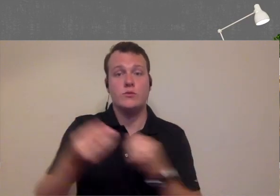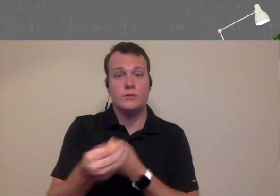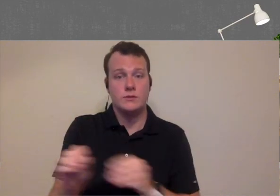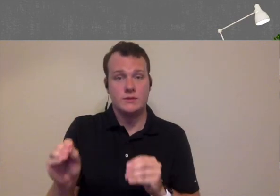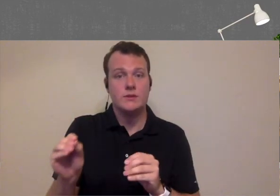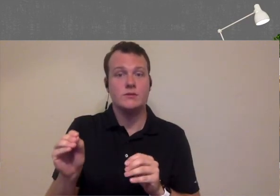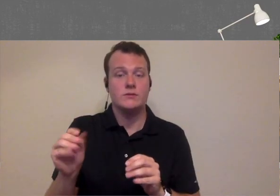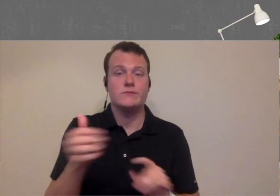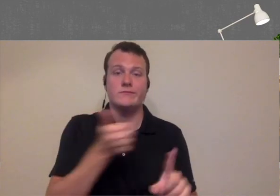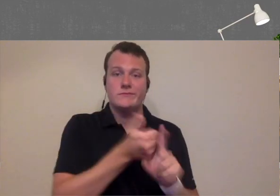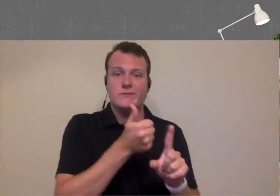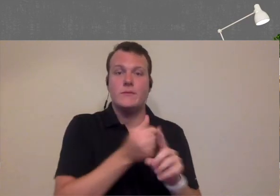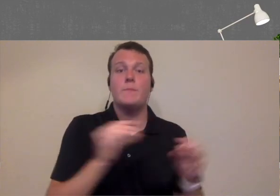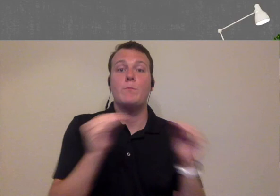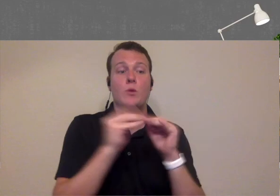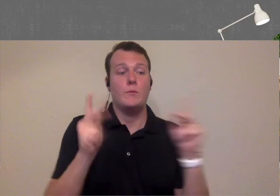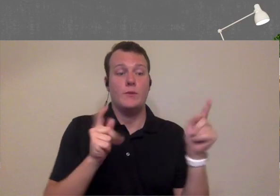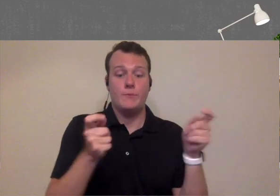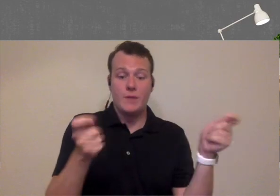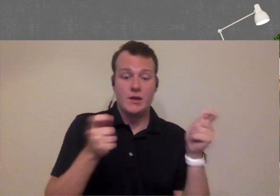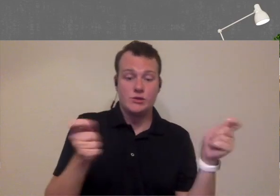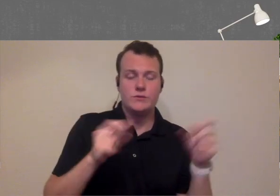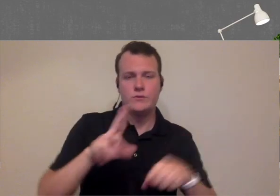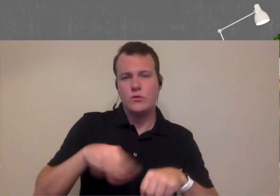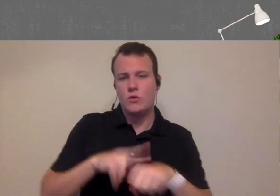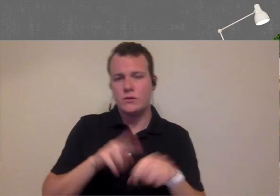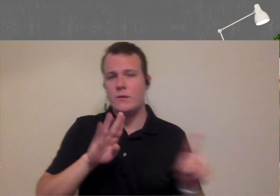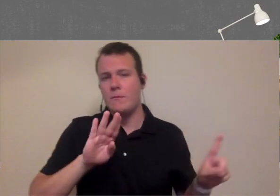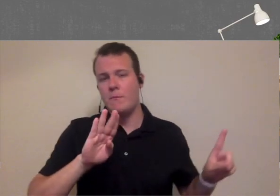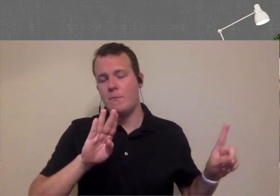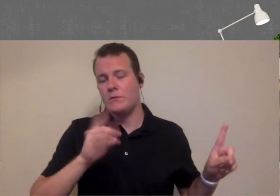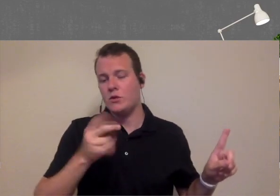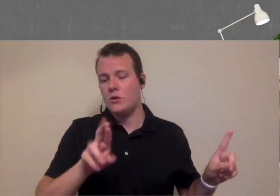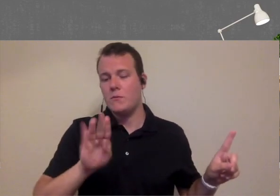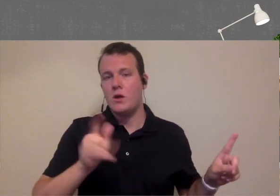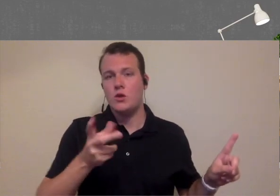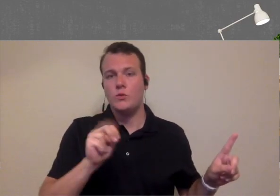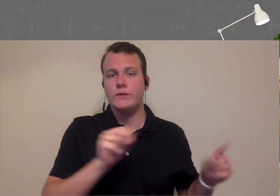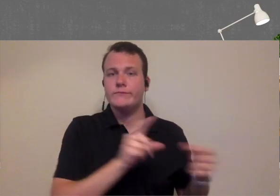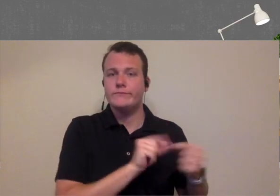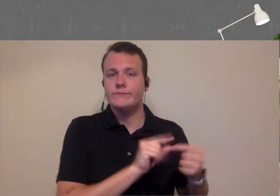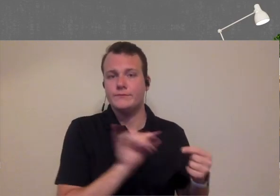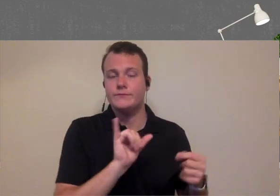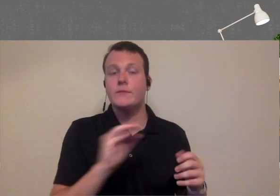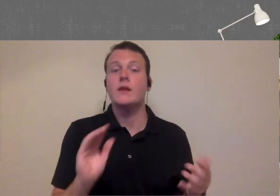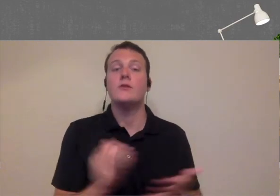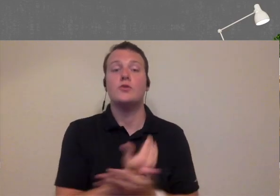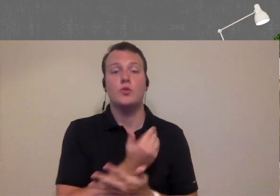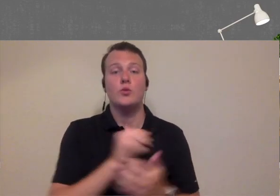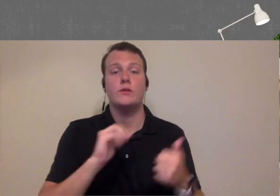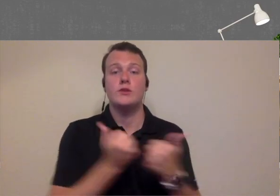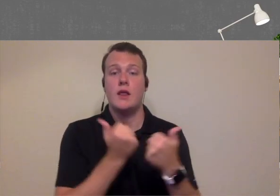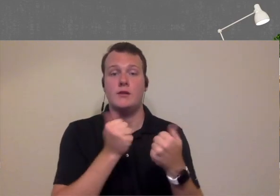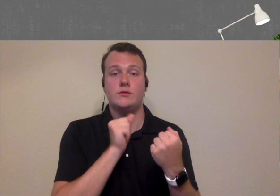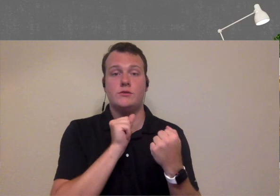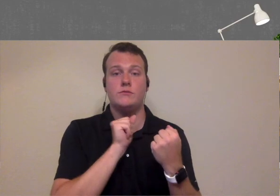organization herself when you start managing more people and in of course dr. Baldwin can as well you you get presented with new challenges as a